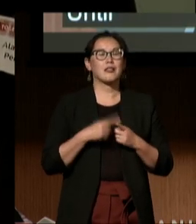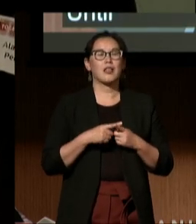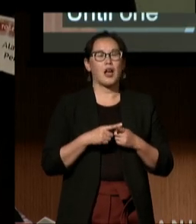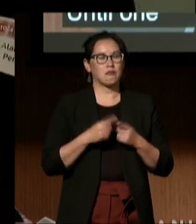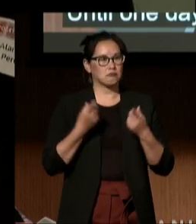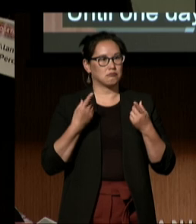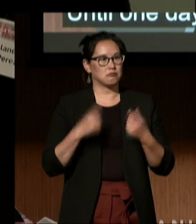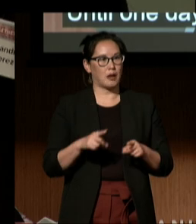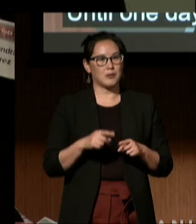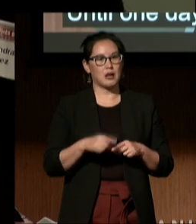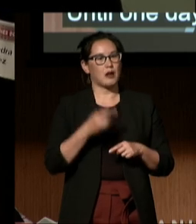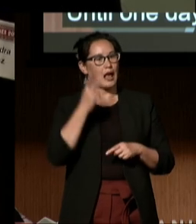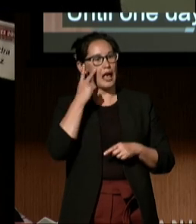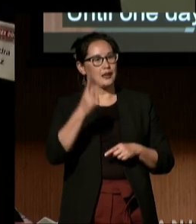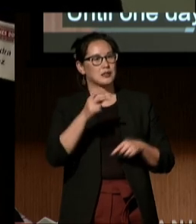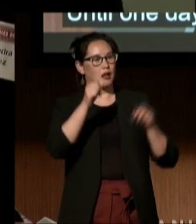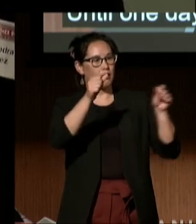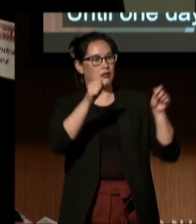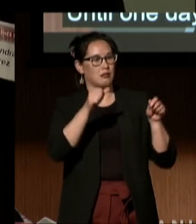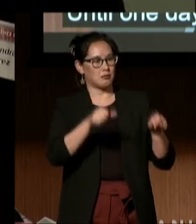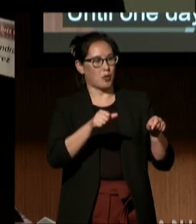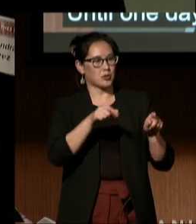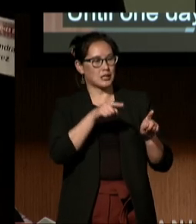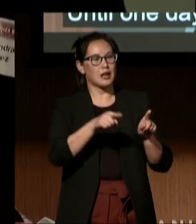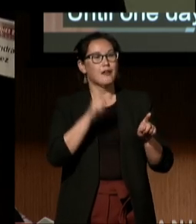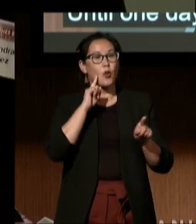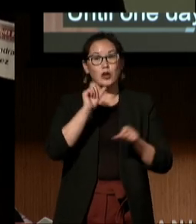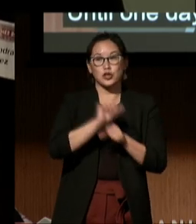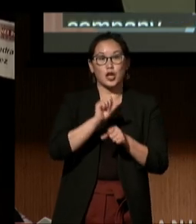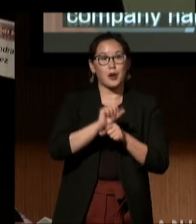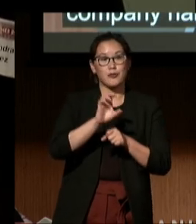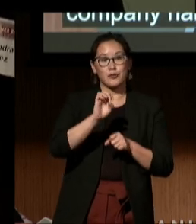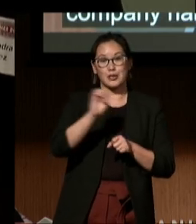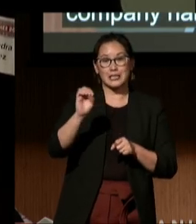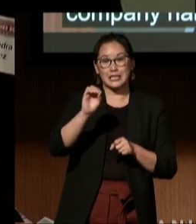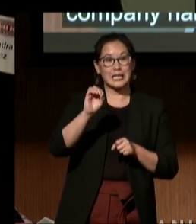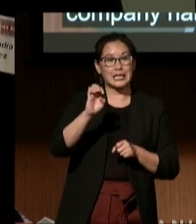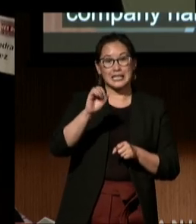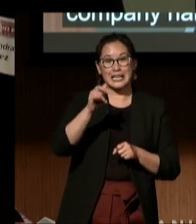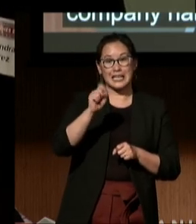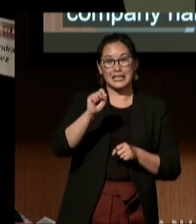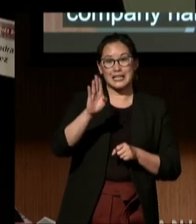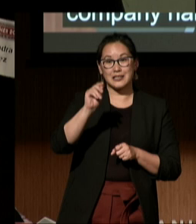from a company named East Bay Innovations, where I began working as a community day support specialist